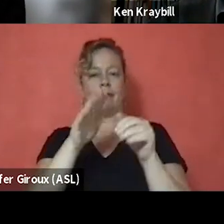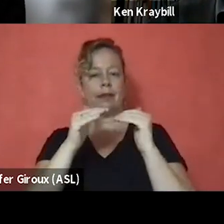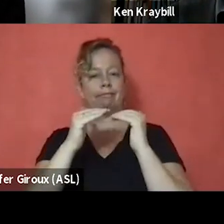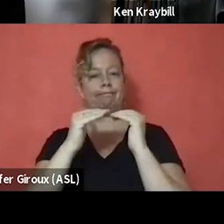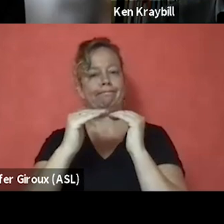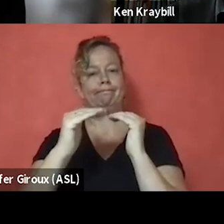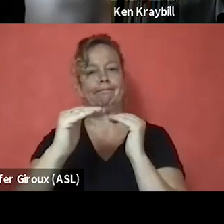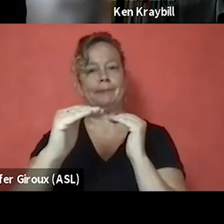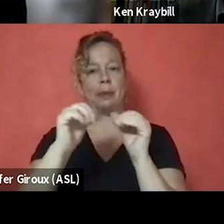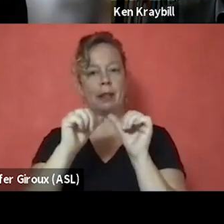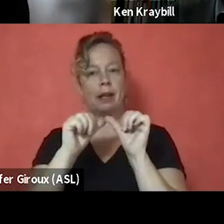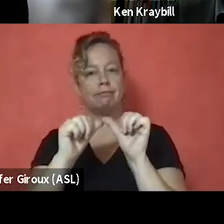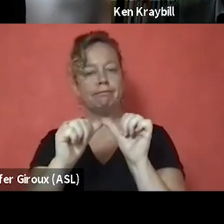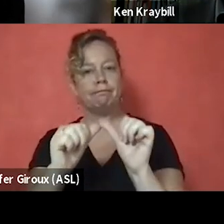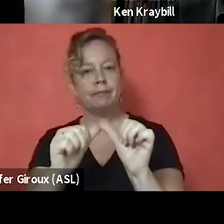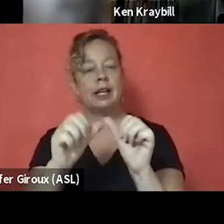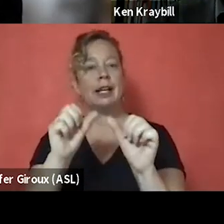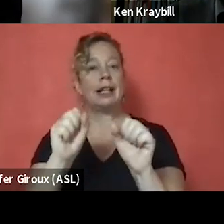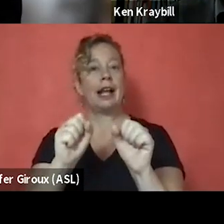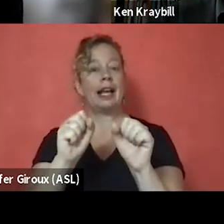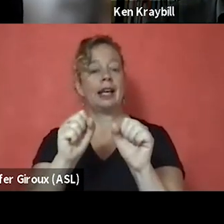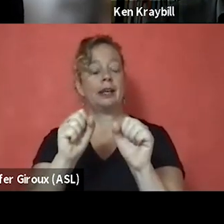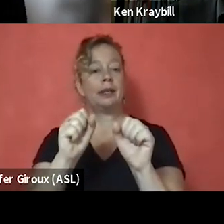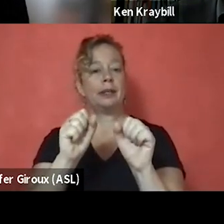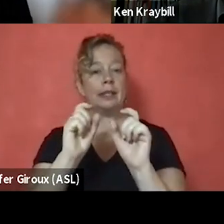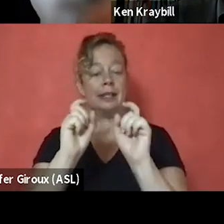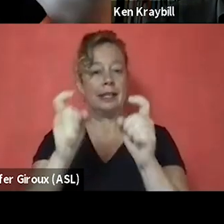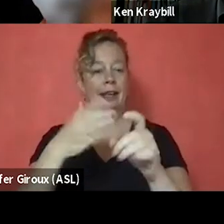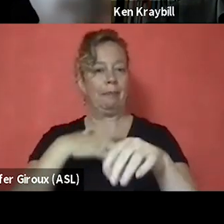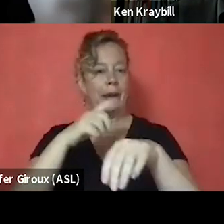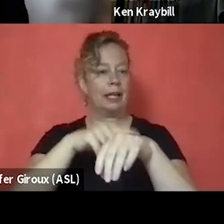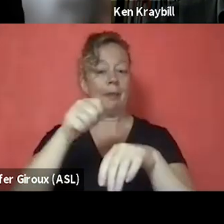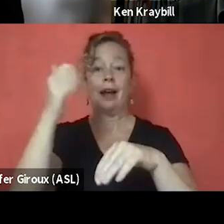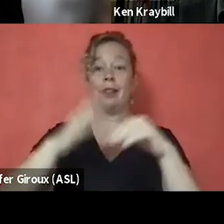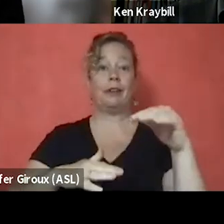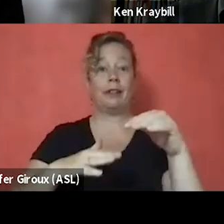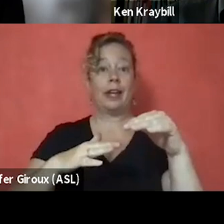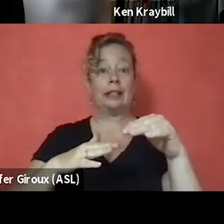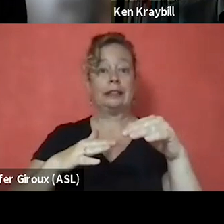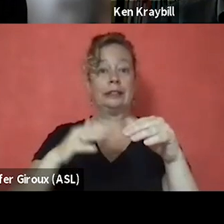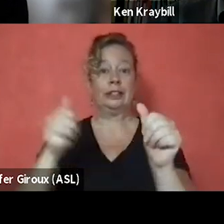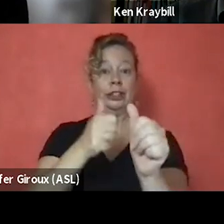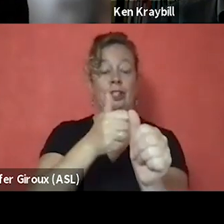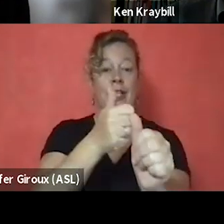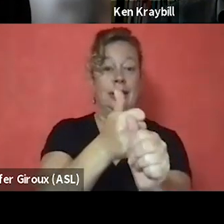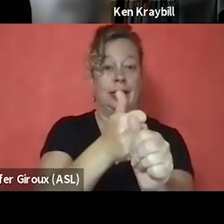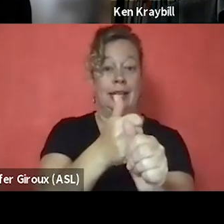so that I could devote my time to things other than chasing the bag of dope. And when that happened to me,